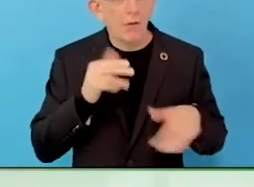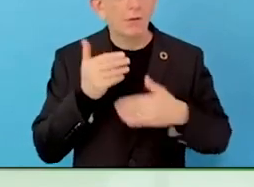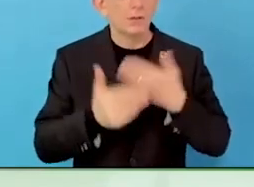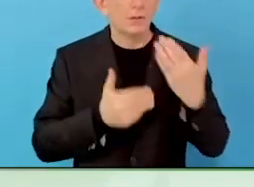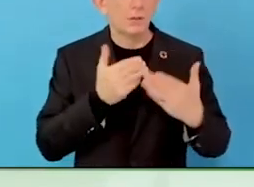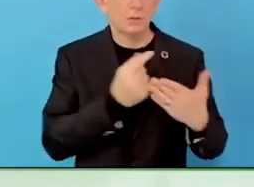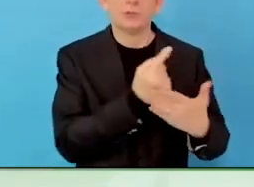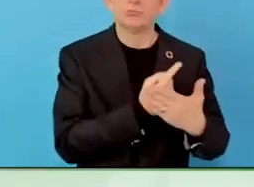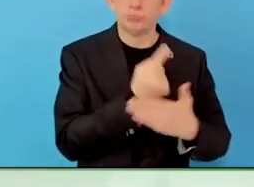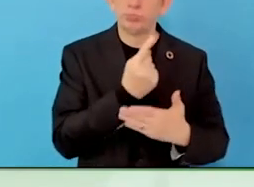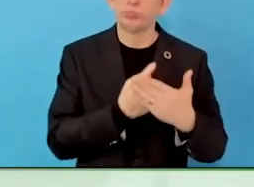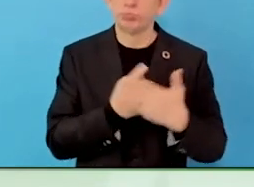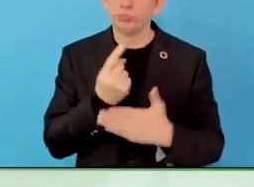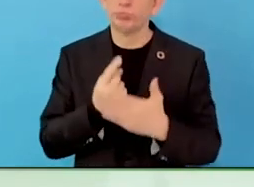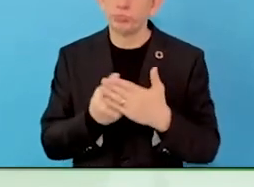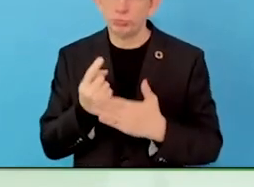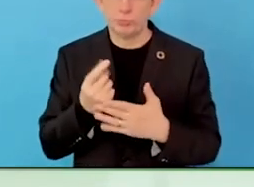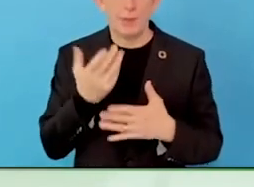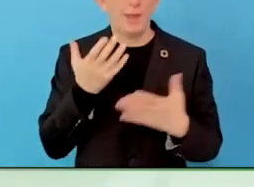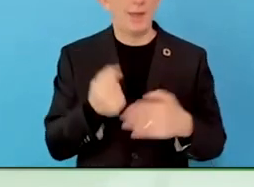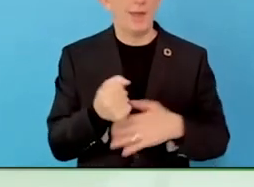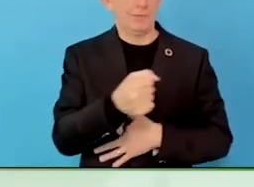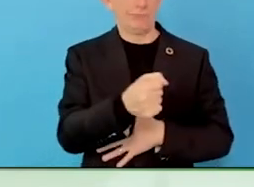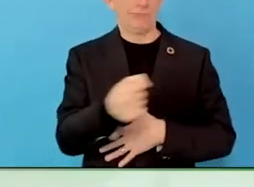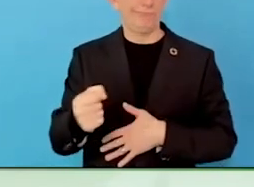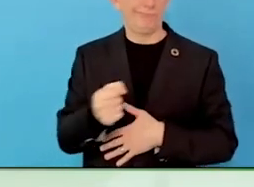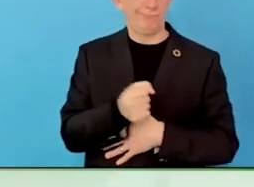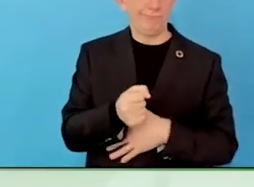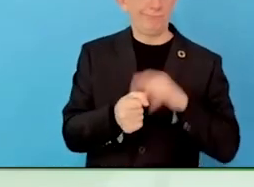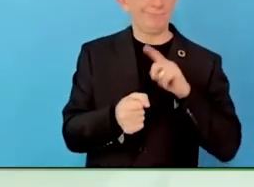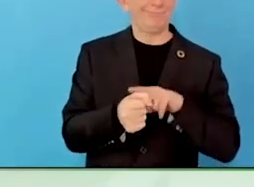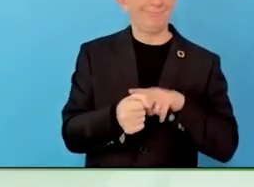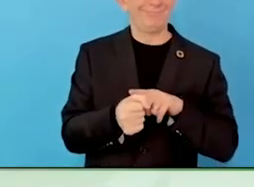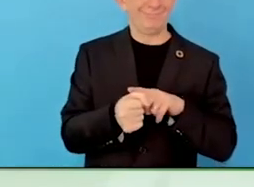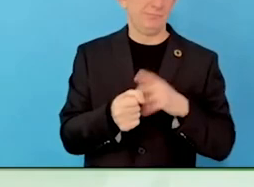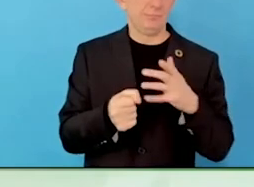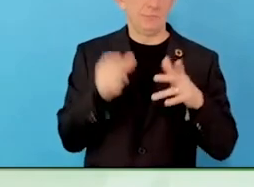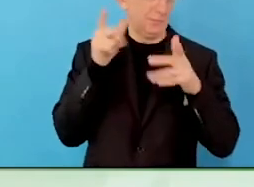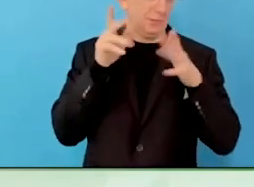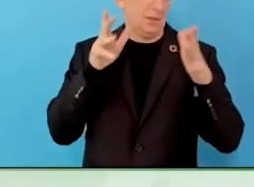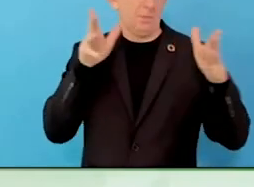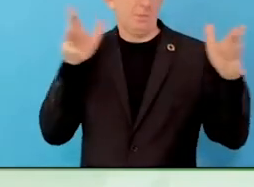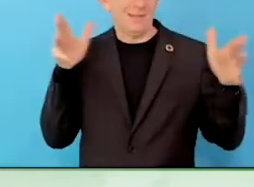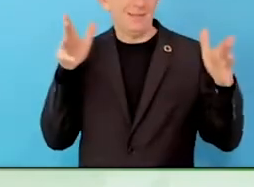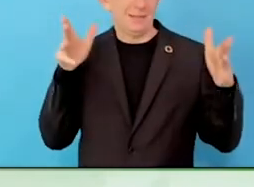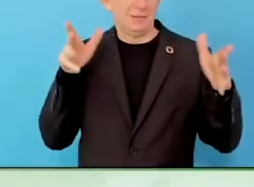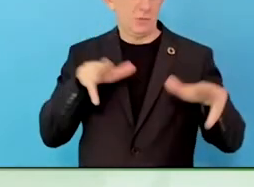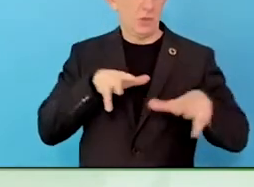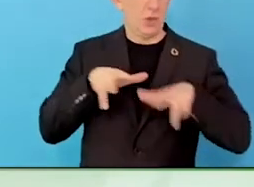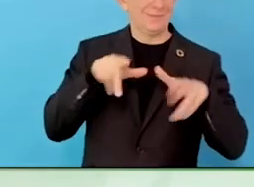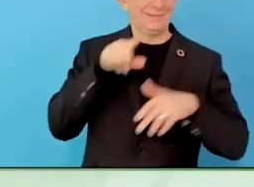From that point of view, it is much easier to communicate what we think needs to be done.